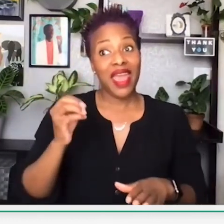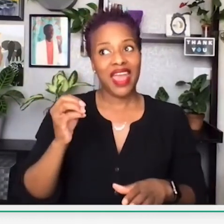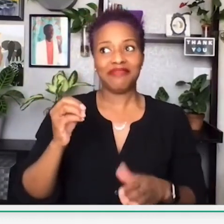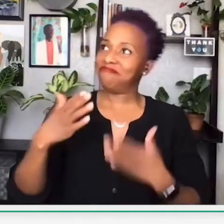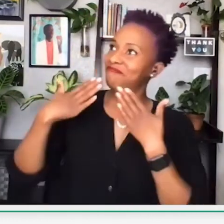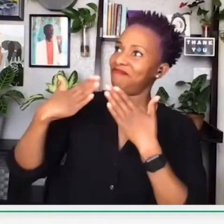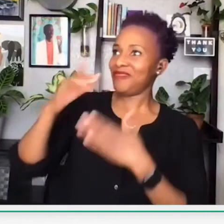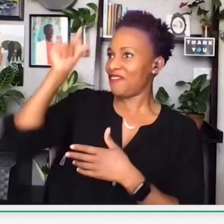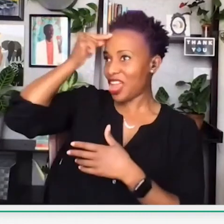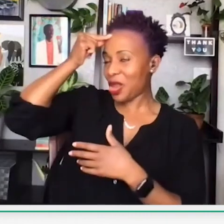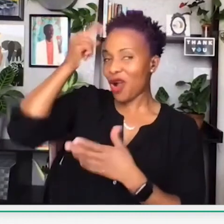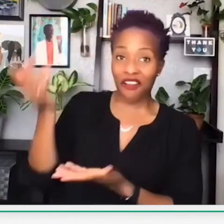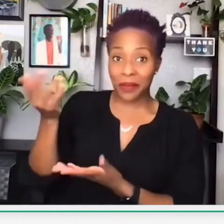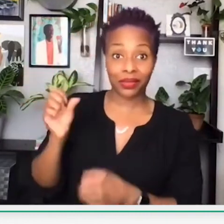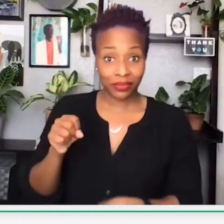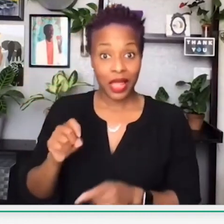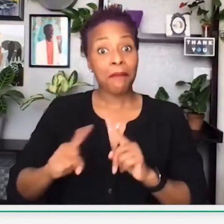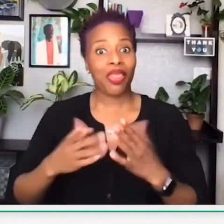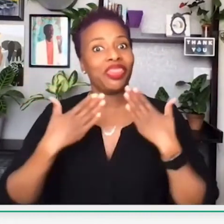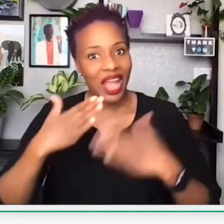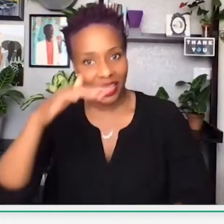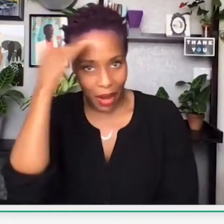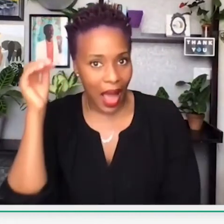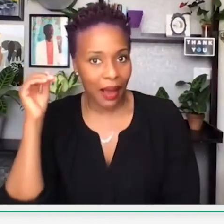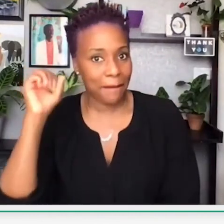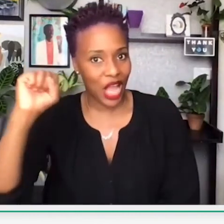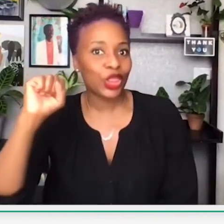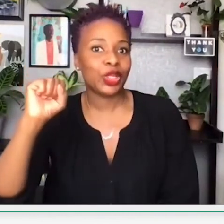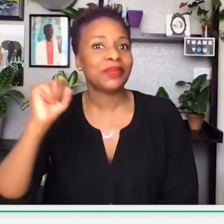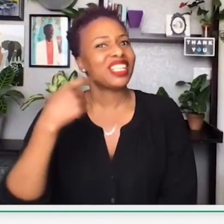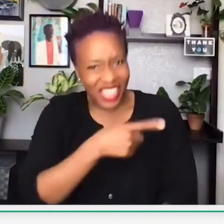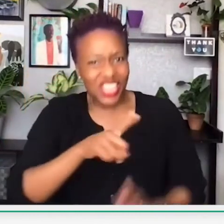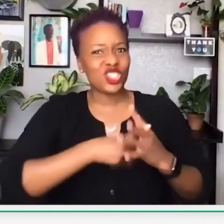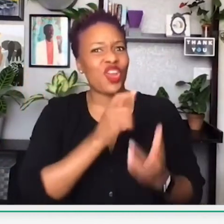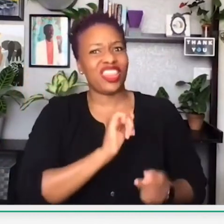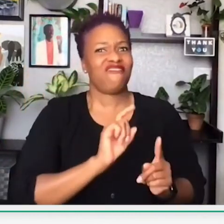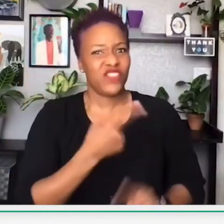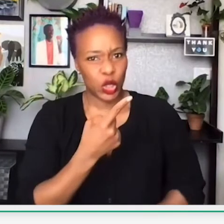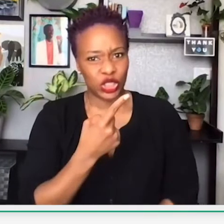which are for women, infants, and children. So though you might feel grateful for the